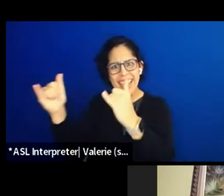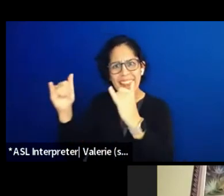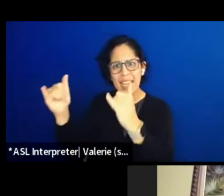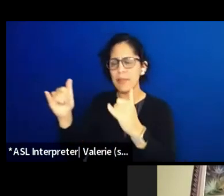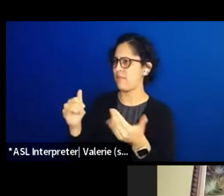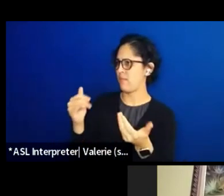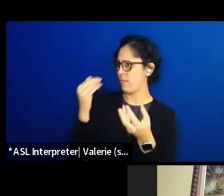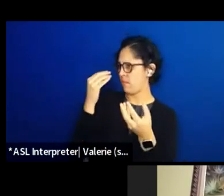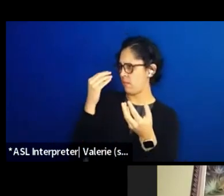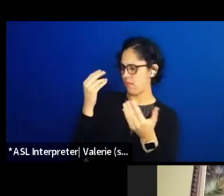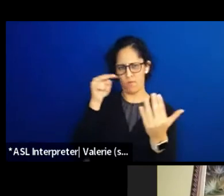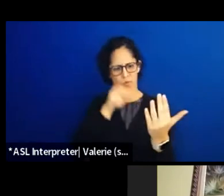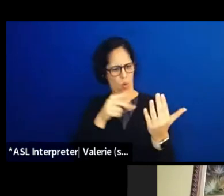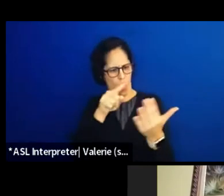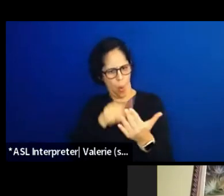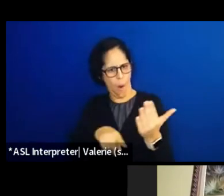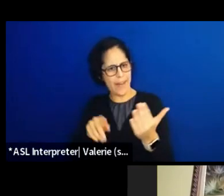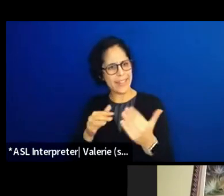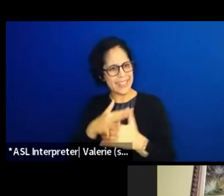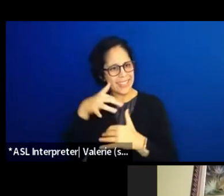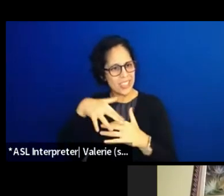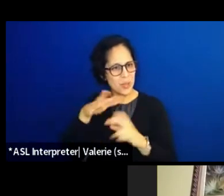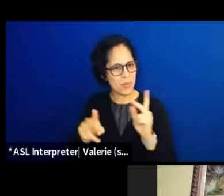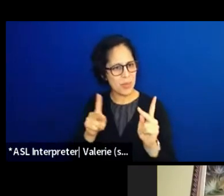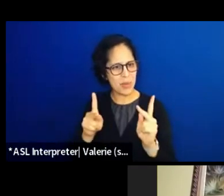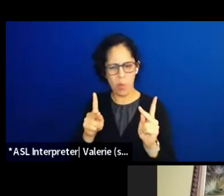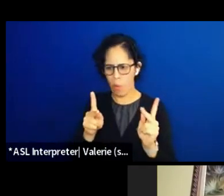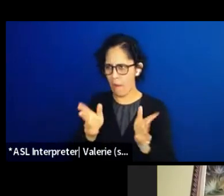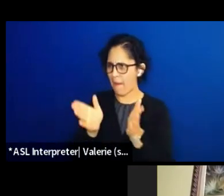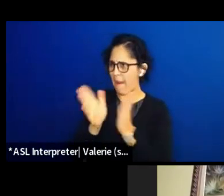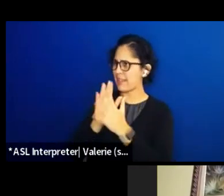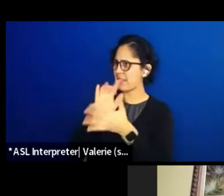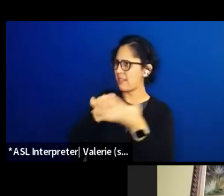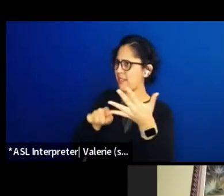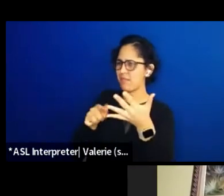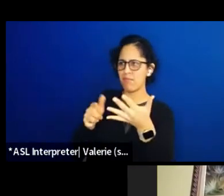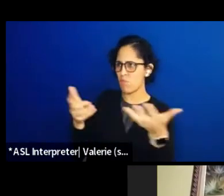integrate that into your policies, whether that's your organizational policies